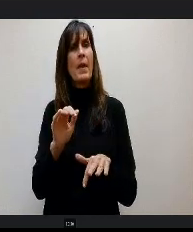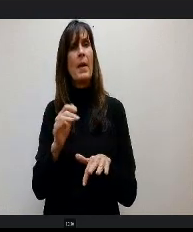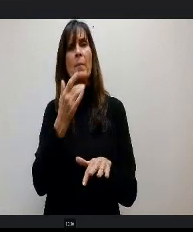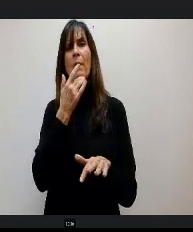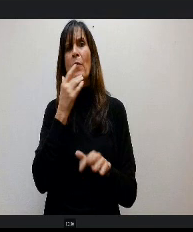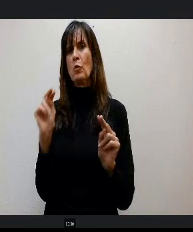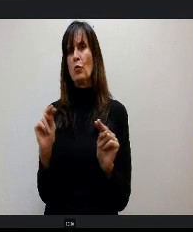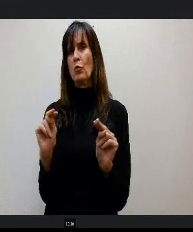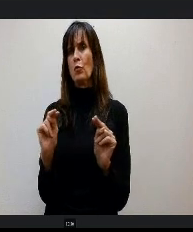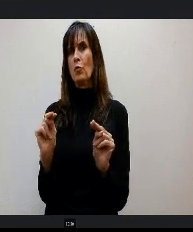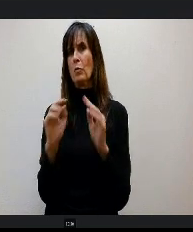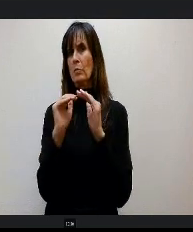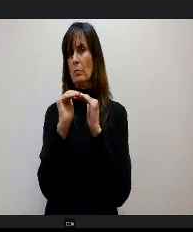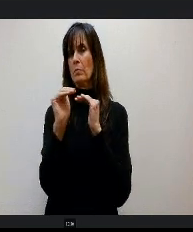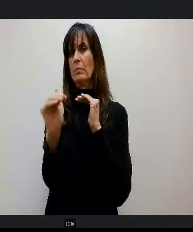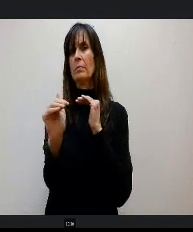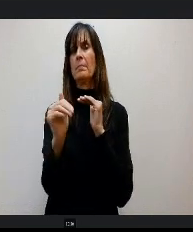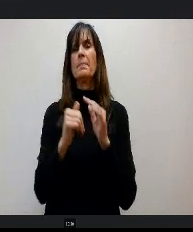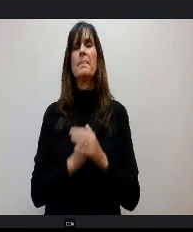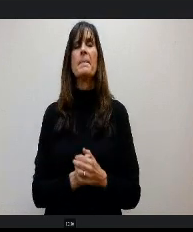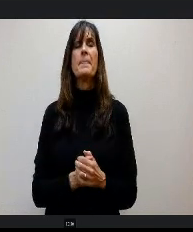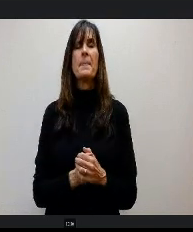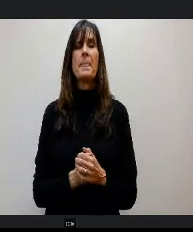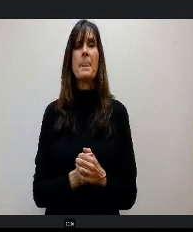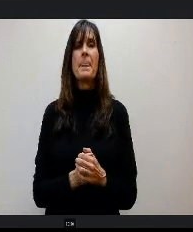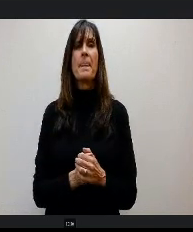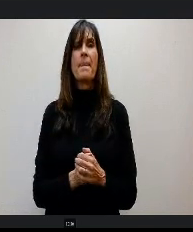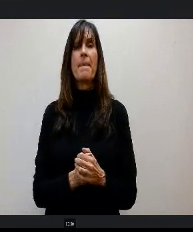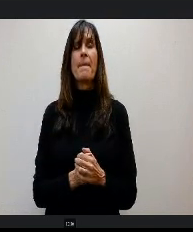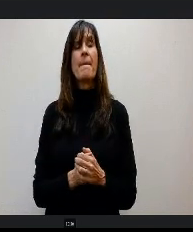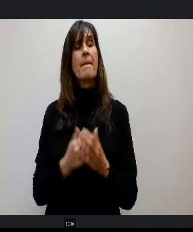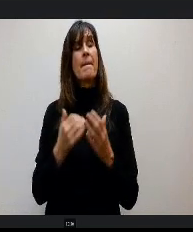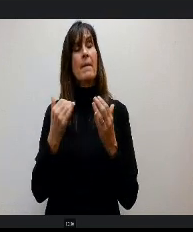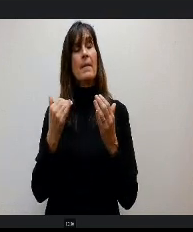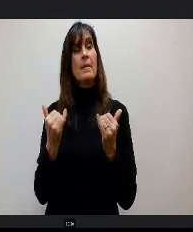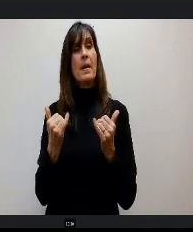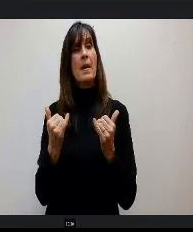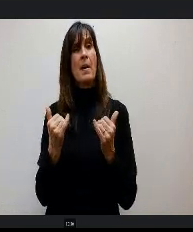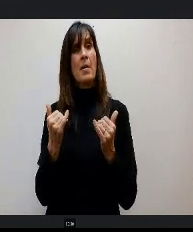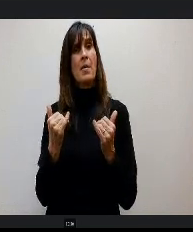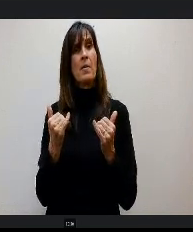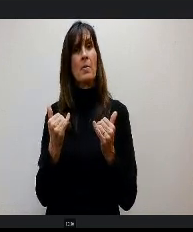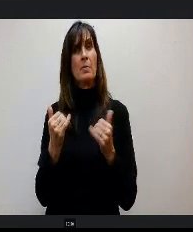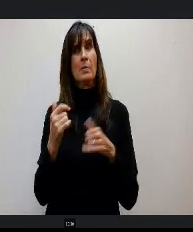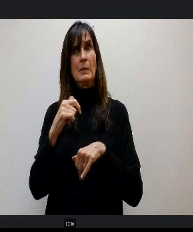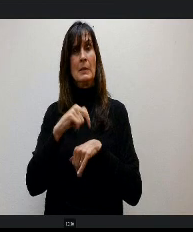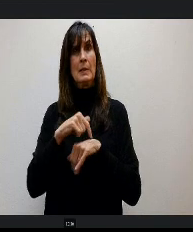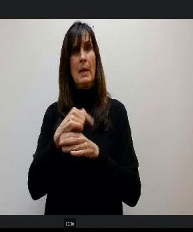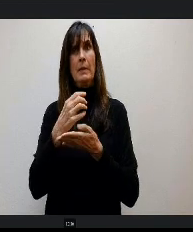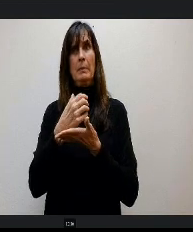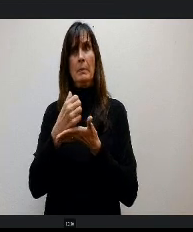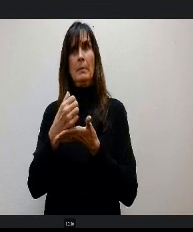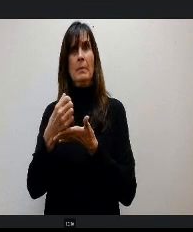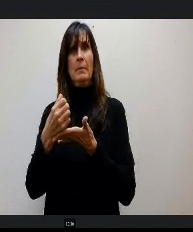Now as things are getting more and more towards s the end of the time here in the session, people are